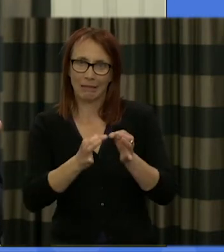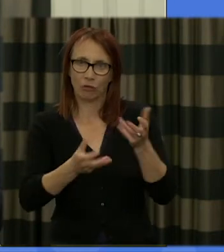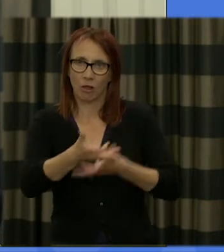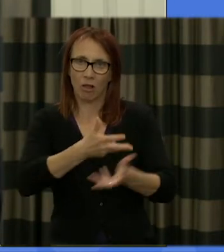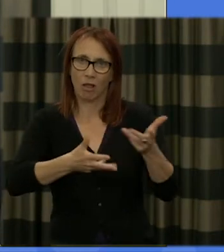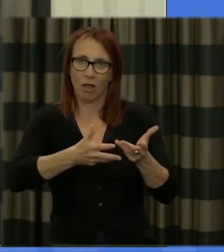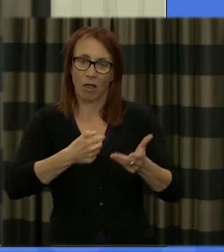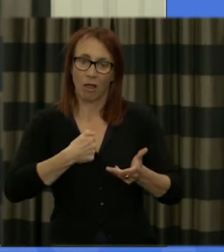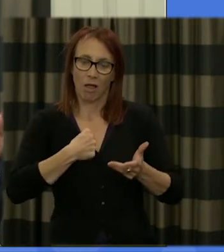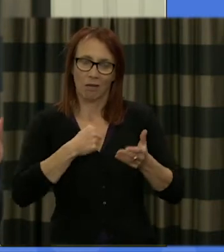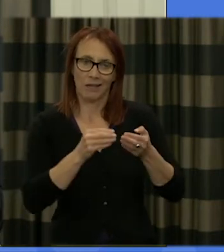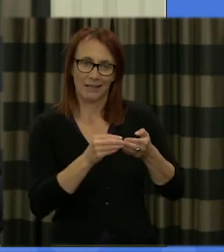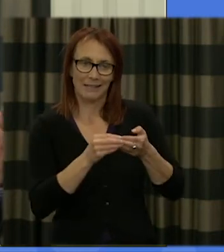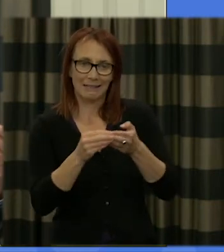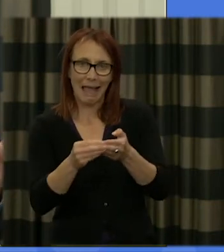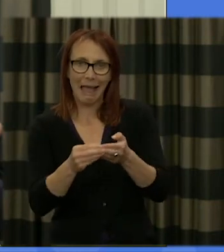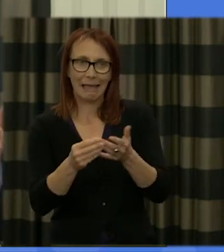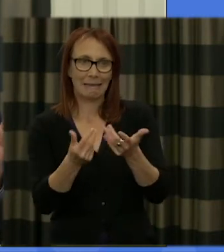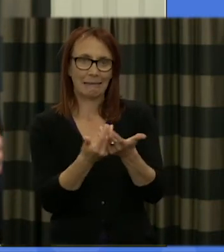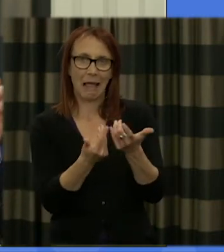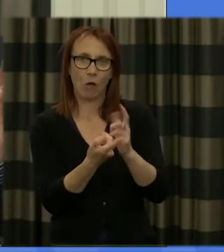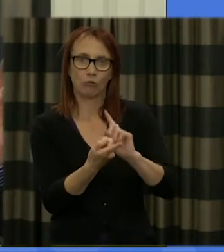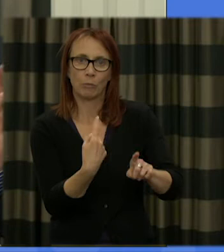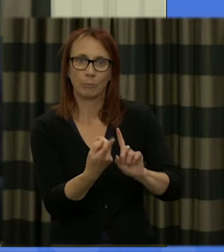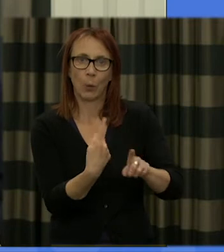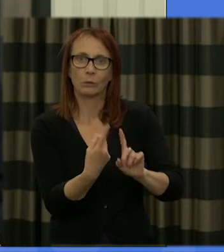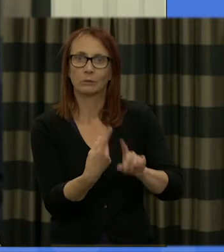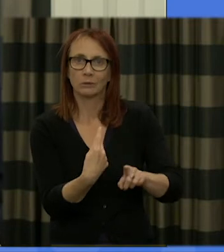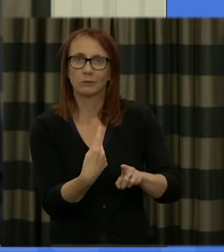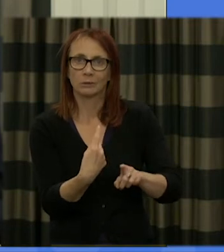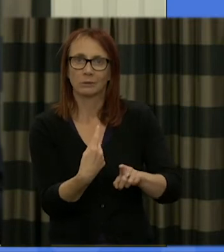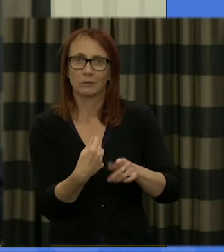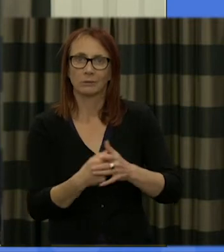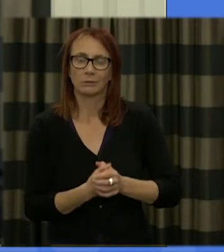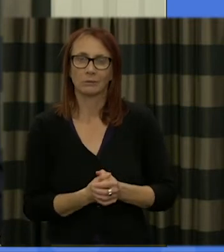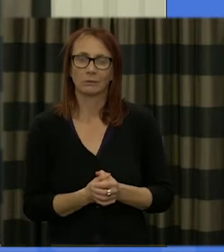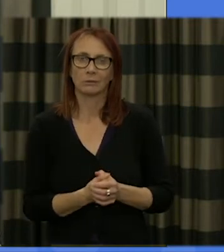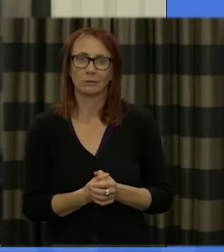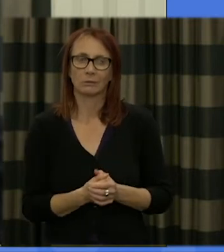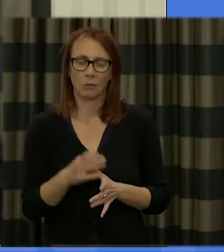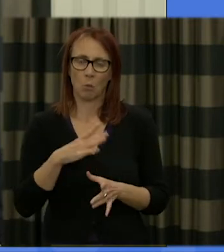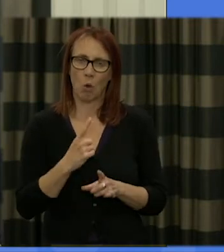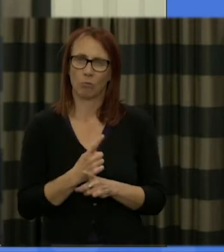which they may say things and what they say and how they see it I hope so I wanted to see just a little bit about that